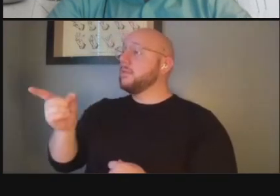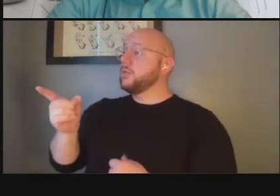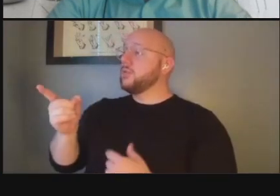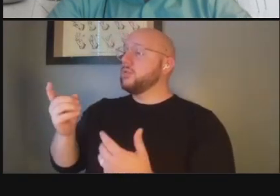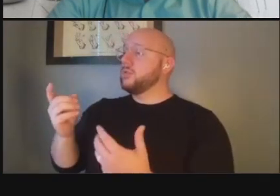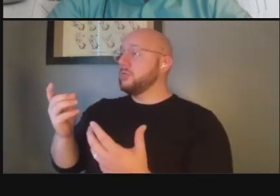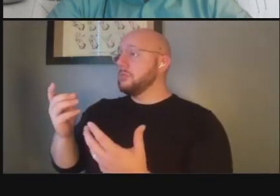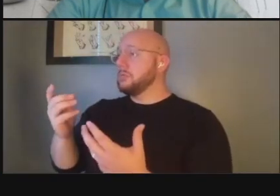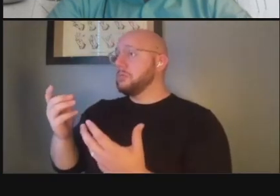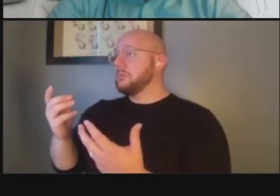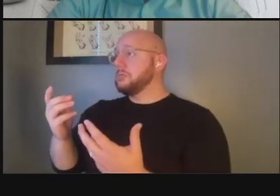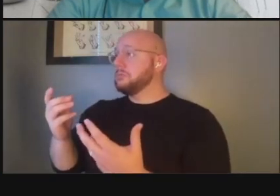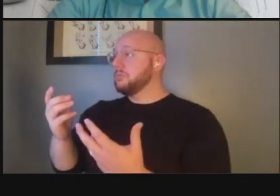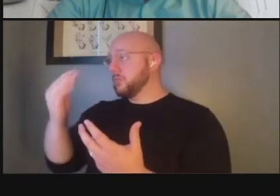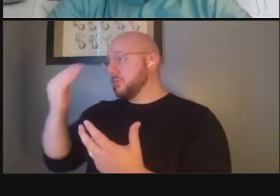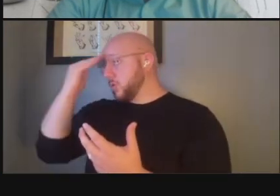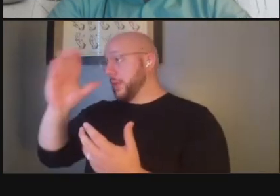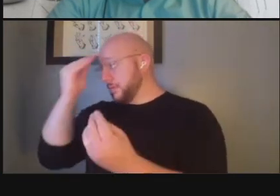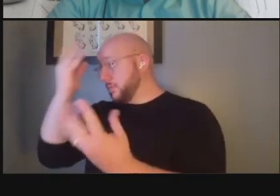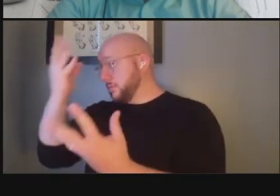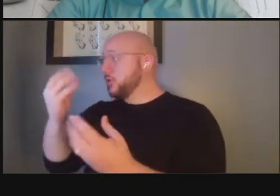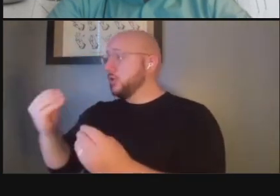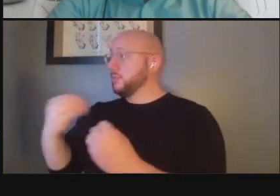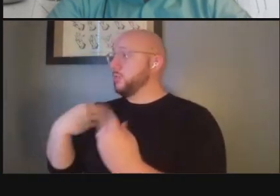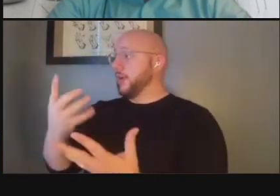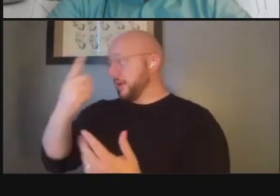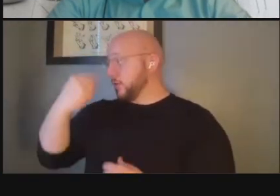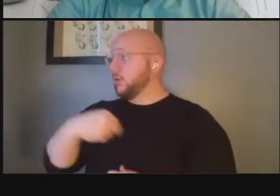to speak with them we're happy we're happy to work to work with them on that on that piece